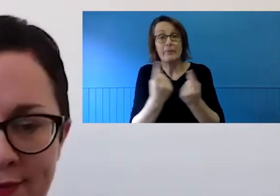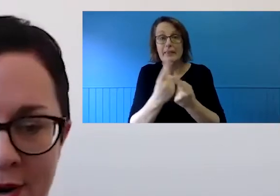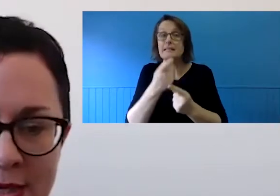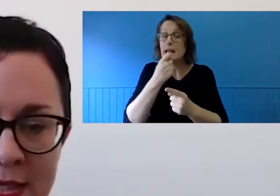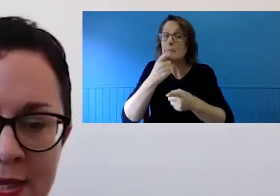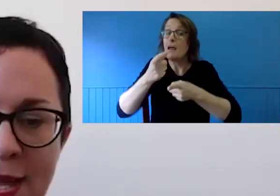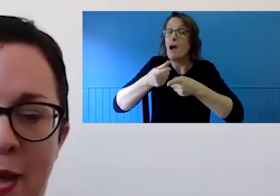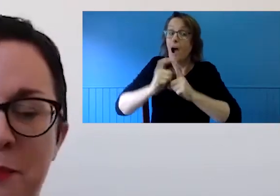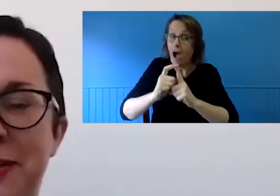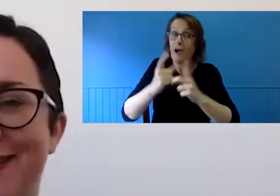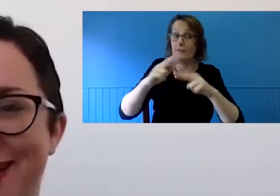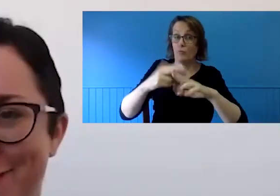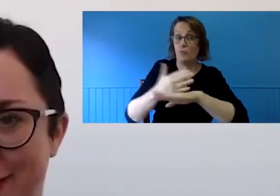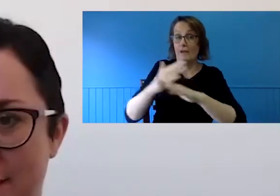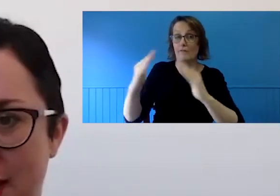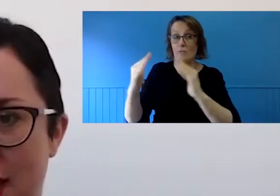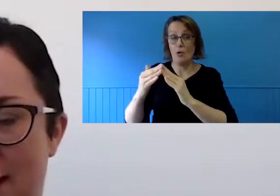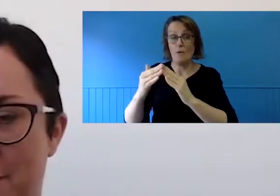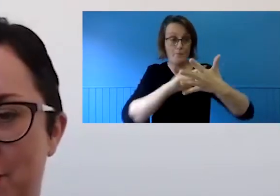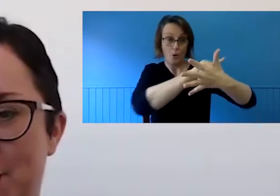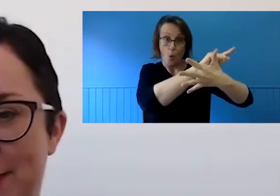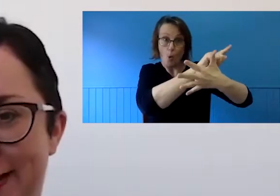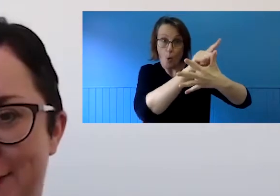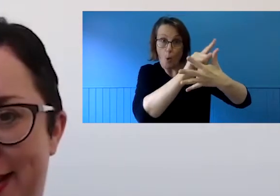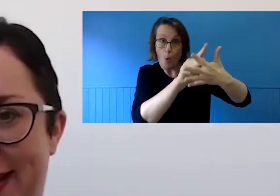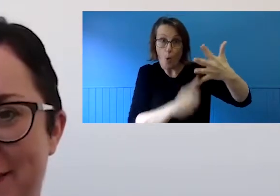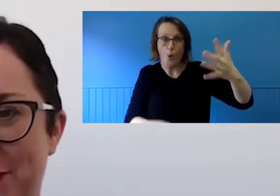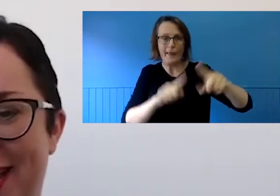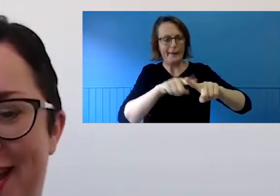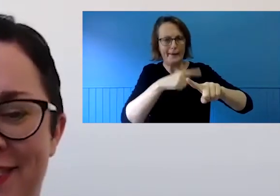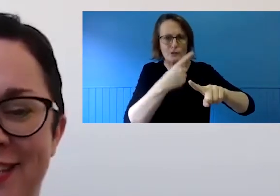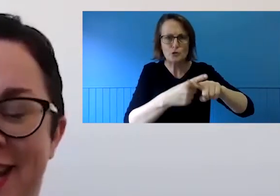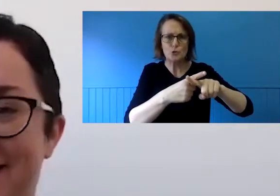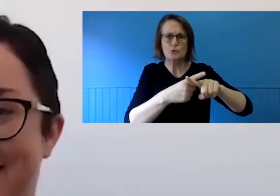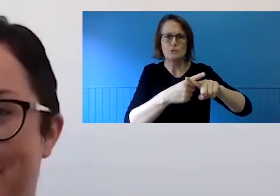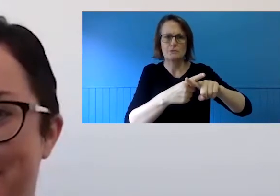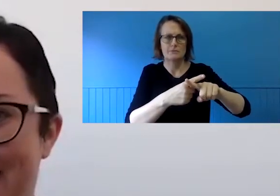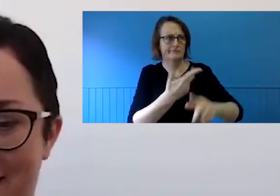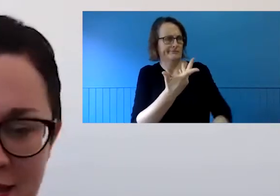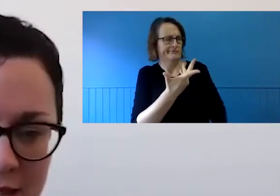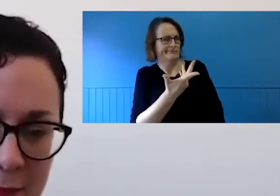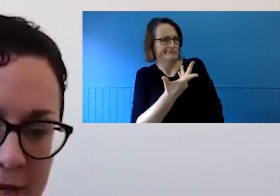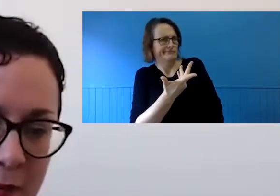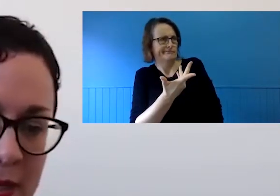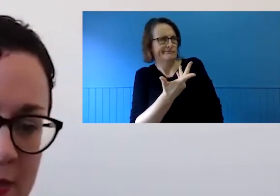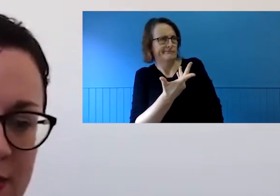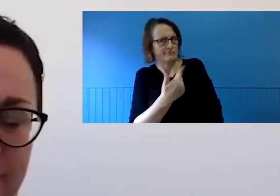environment but none of them turned out to be the dead-ends they were made to be in the past.